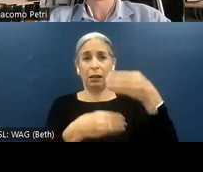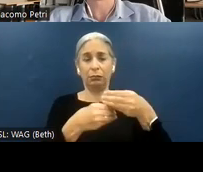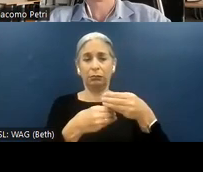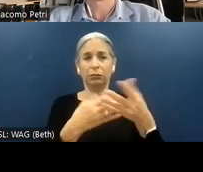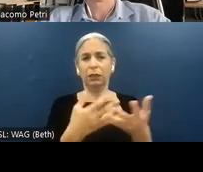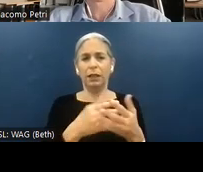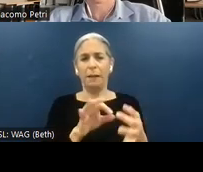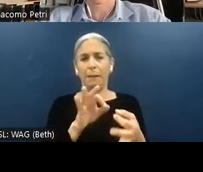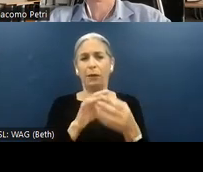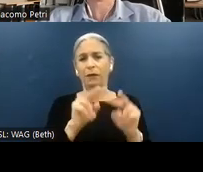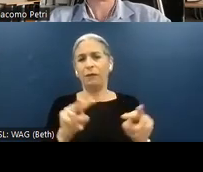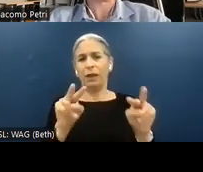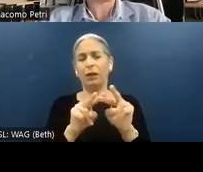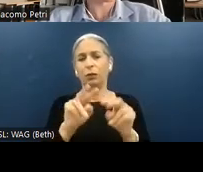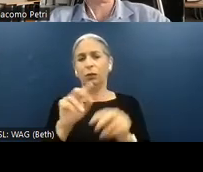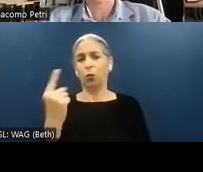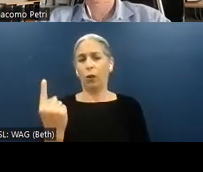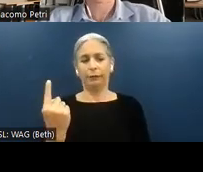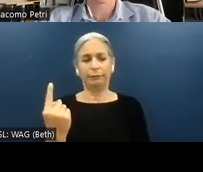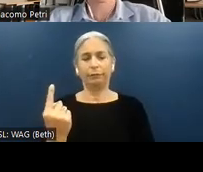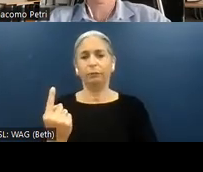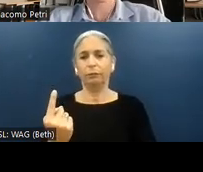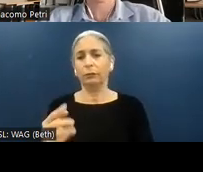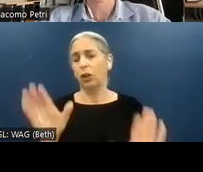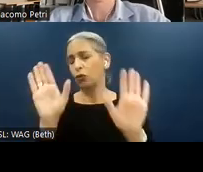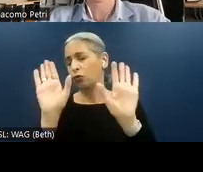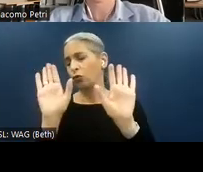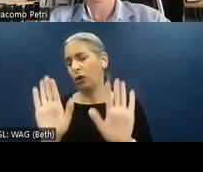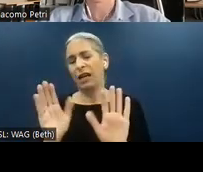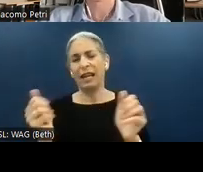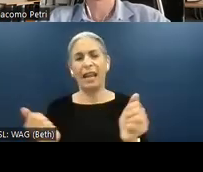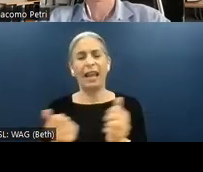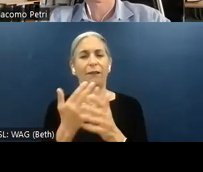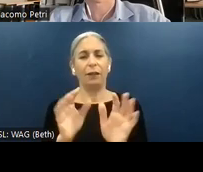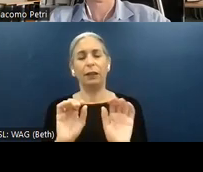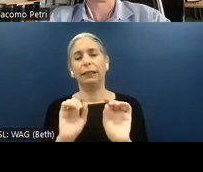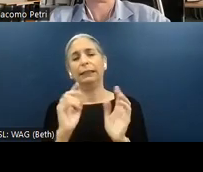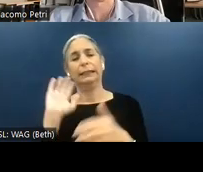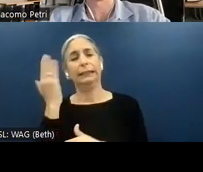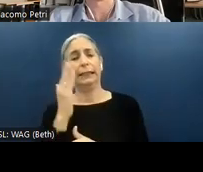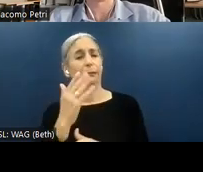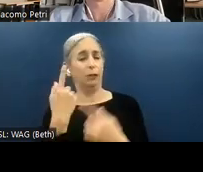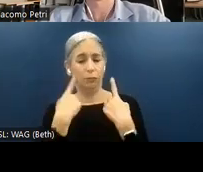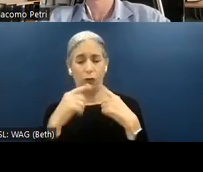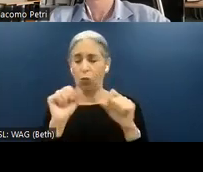presented as 1. Great. Again, everything appears to be working as expected. The quantity component